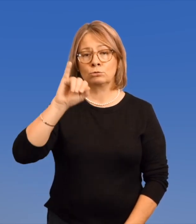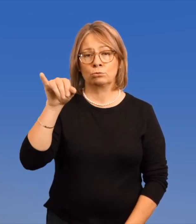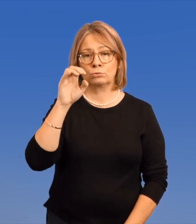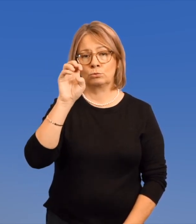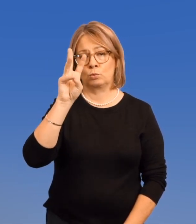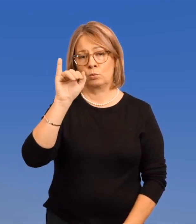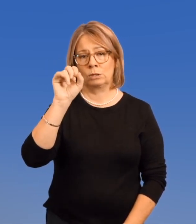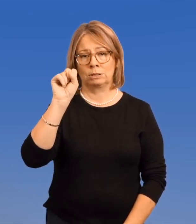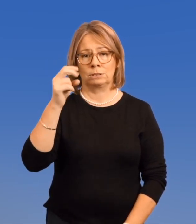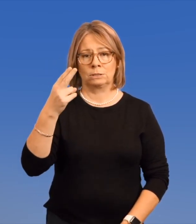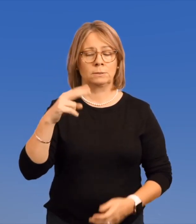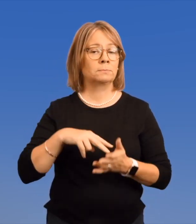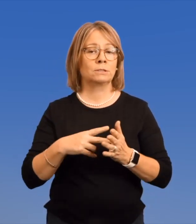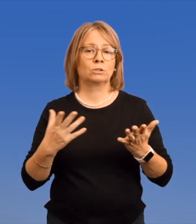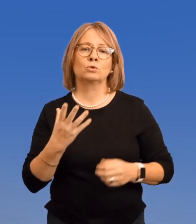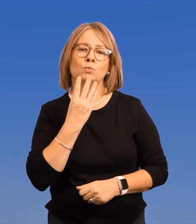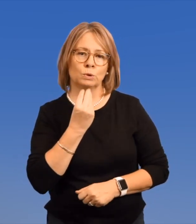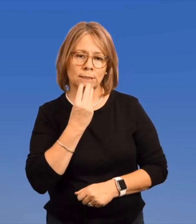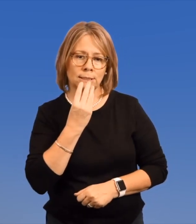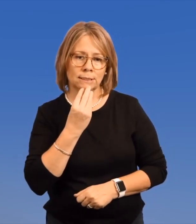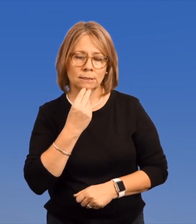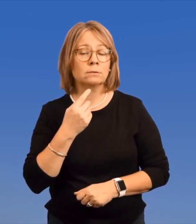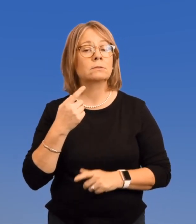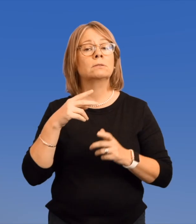Jewish.